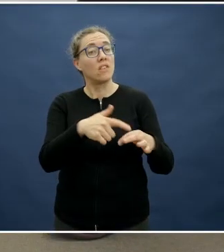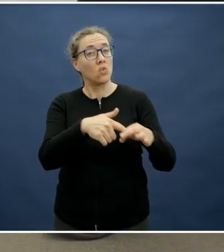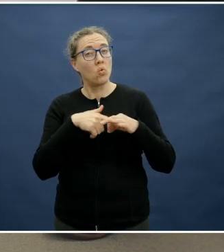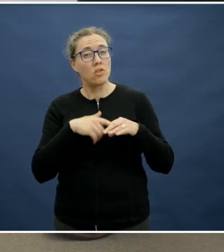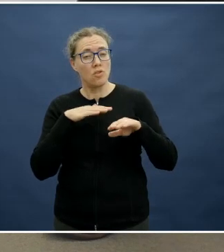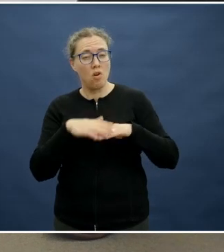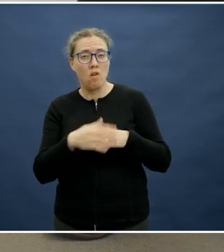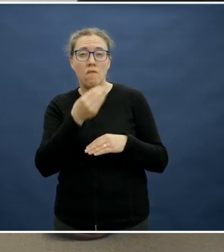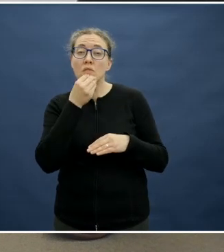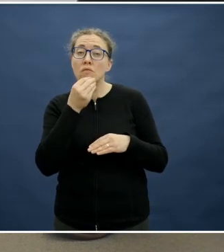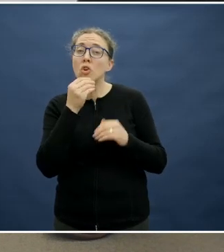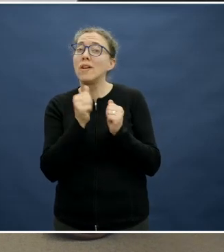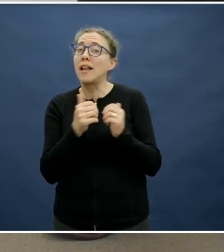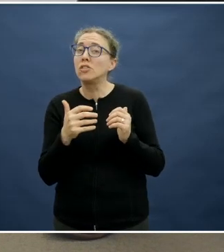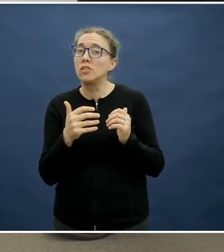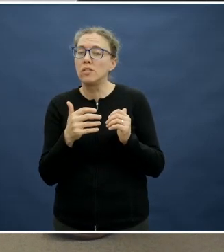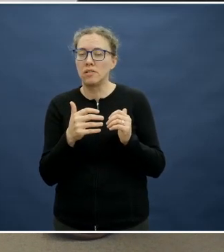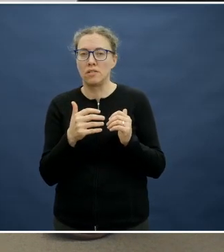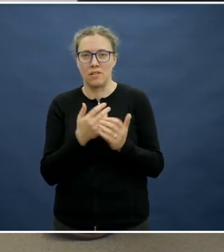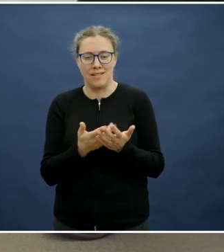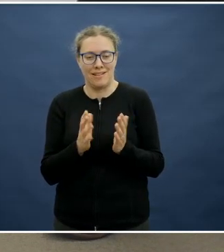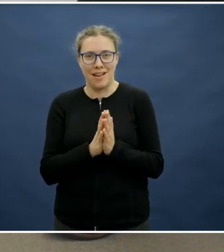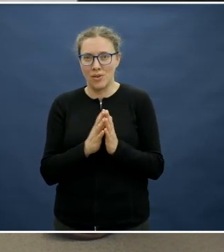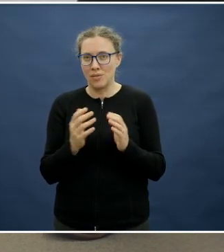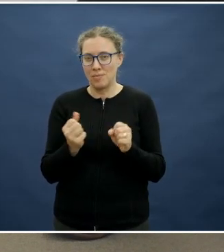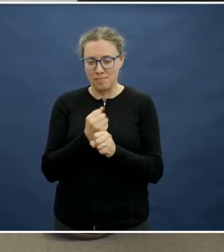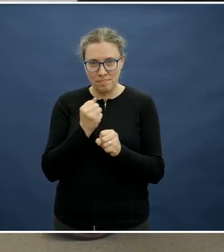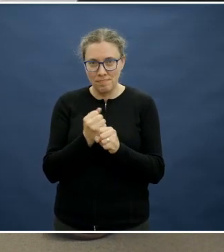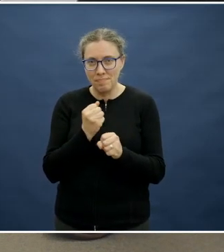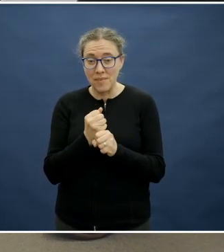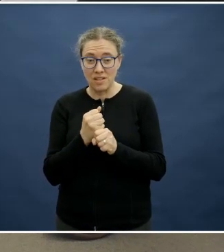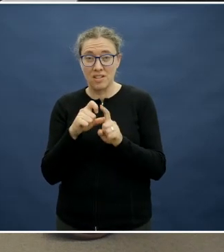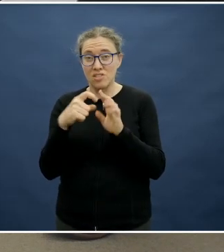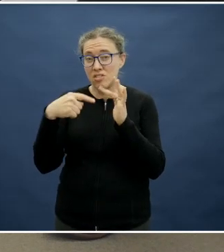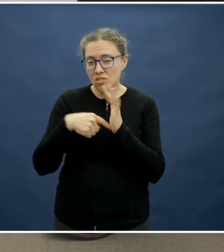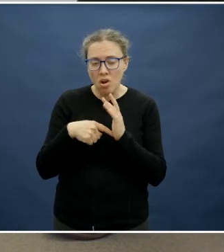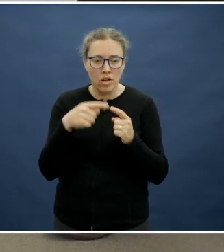and the effect that that has in how you construct dietary choices for children.